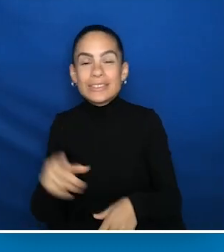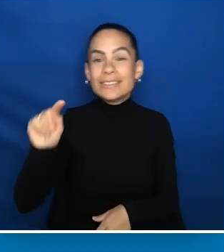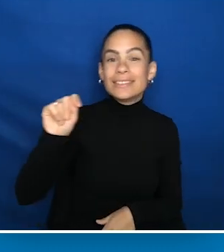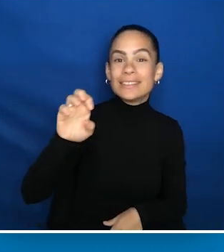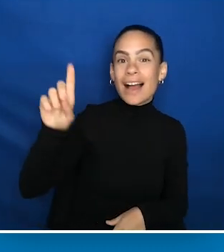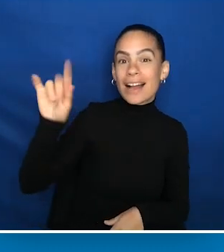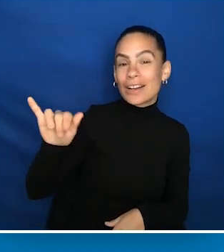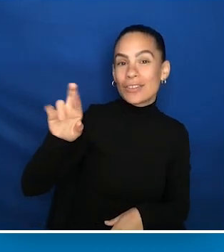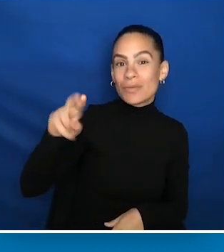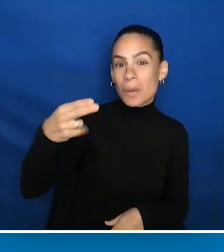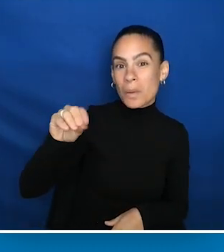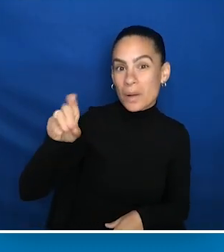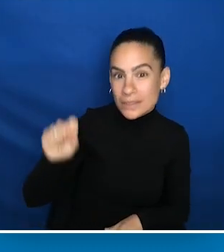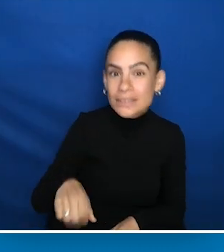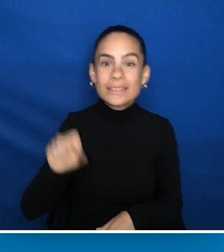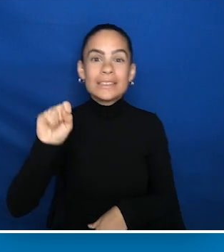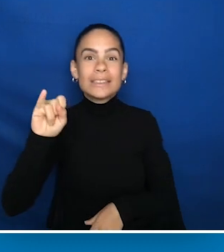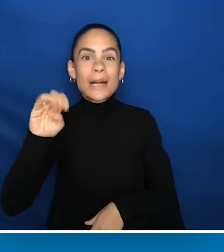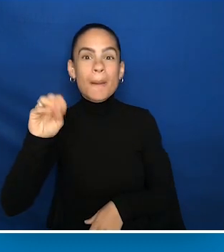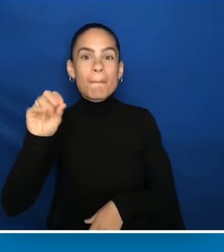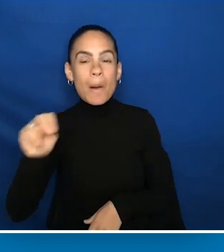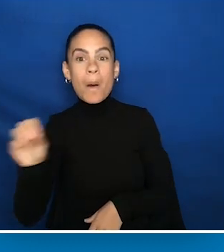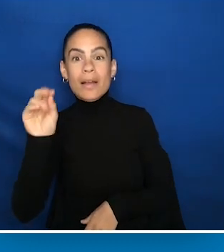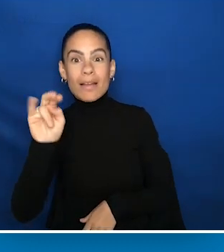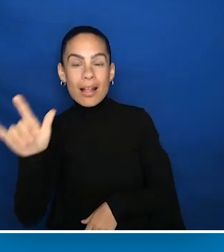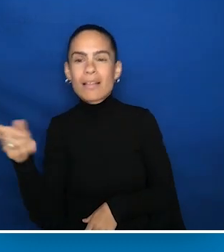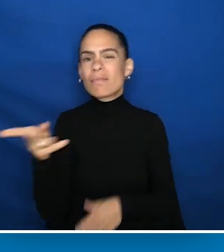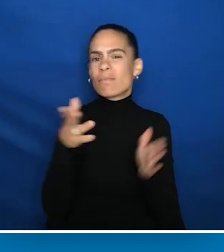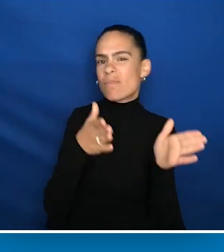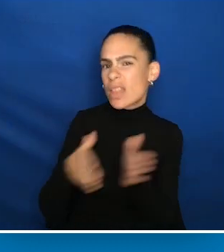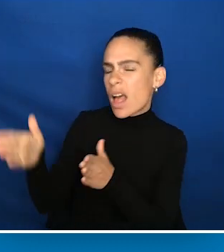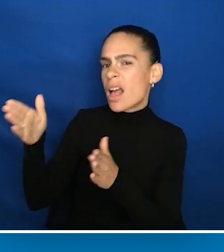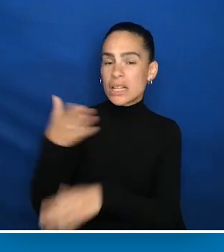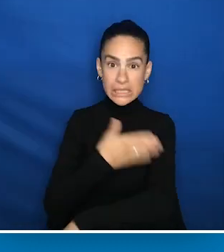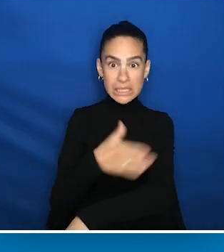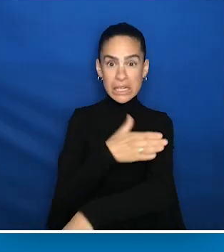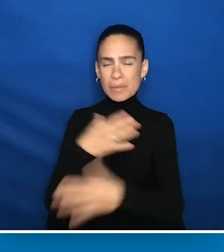take the stage and they sing these beautiful operas. And we're supposed to join them at the end for the finale.